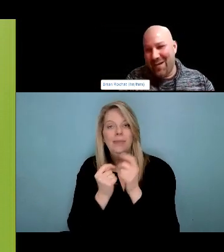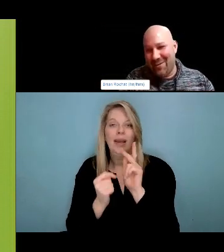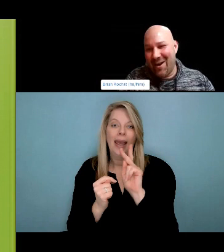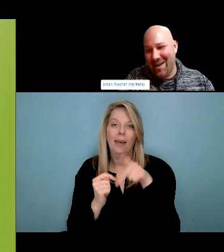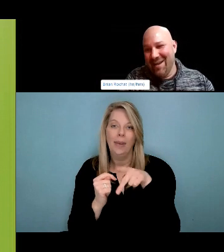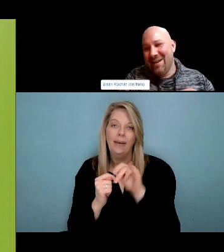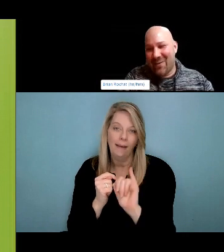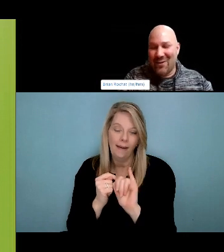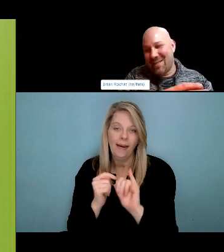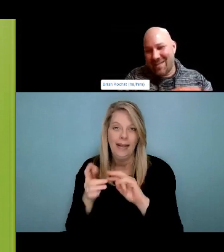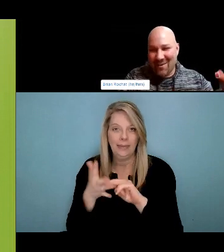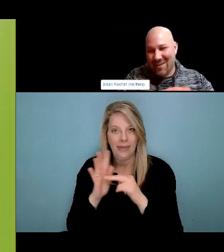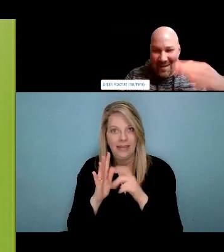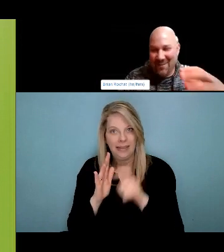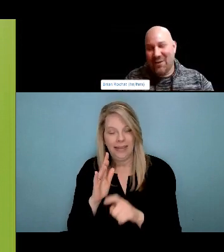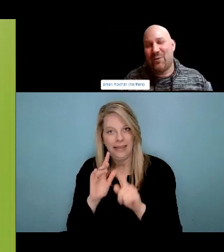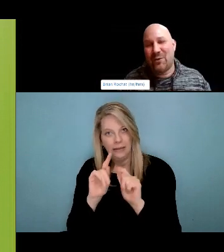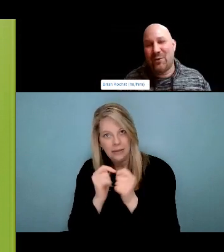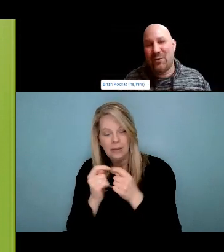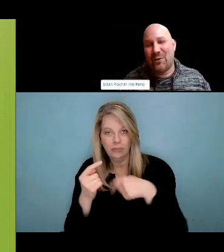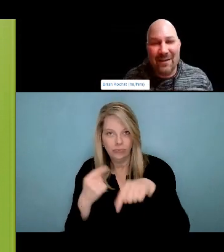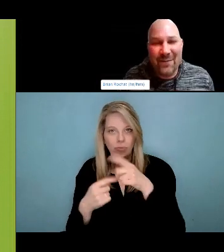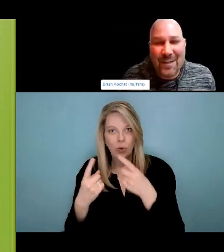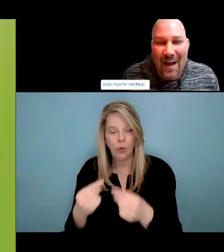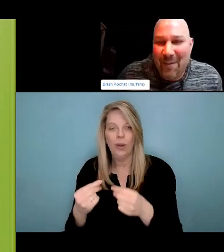live, but having to explain that it's a one to $7 ratio.